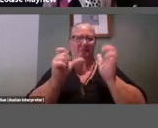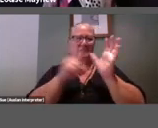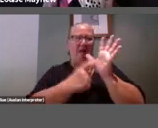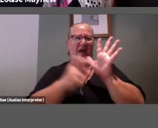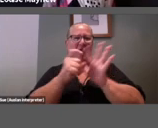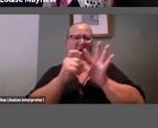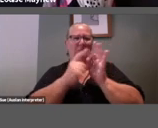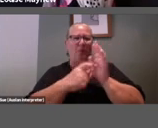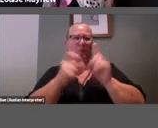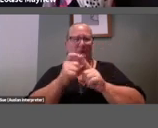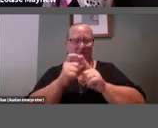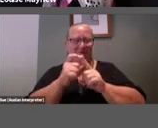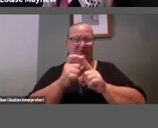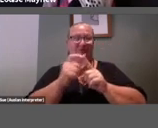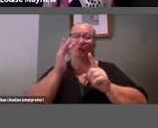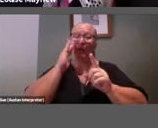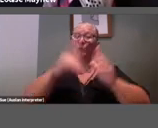Note once you are fully costumed you will